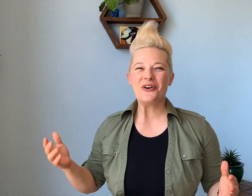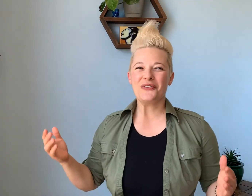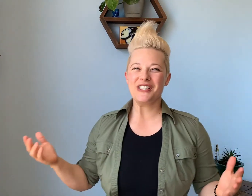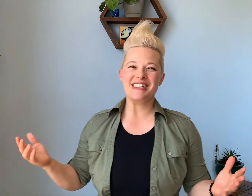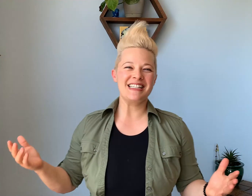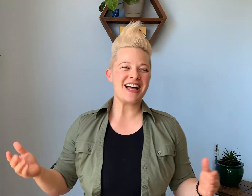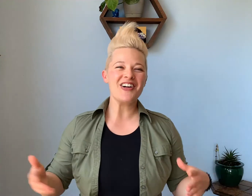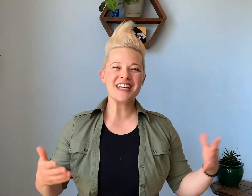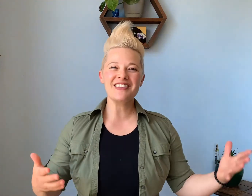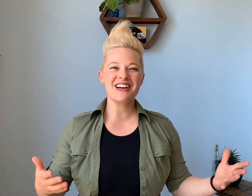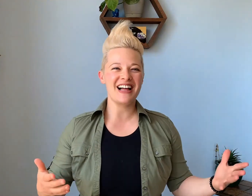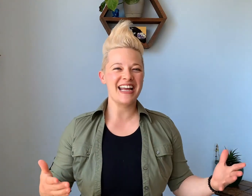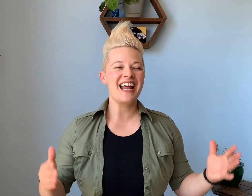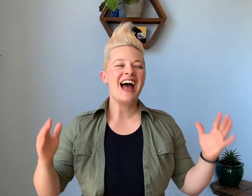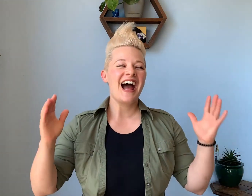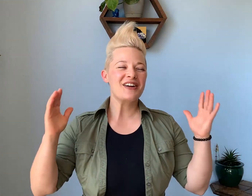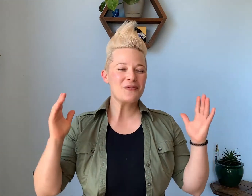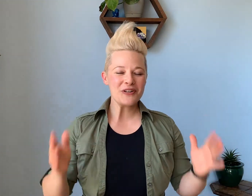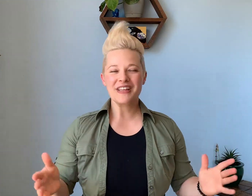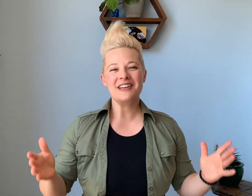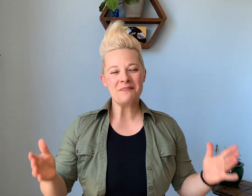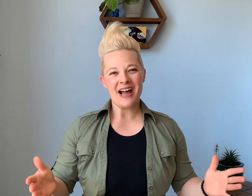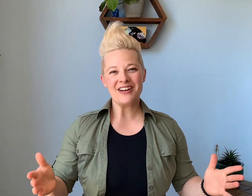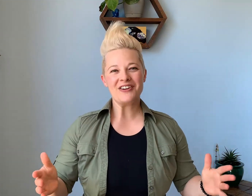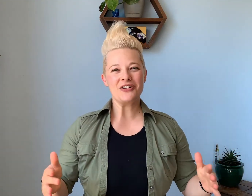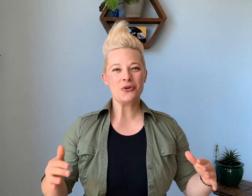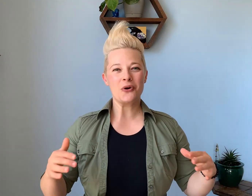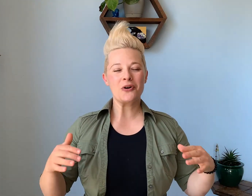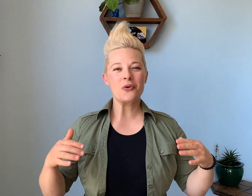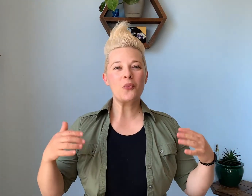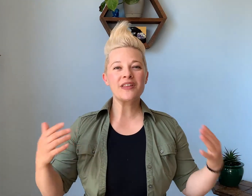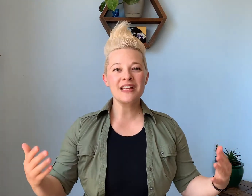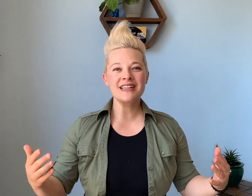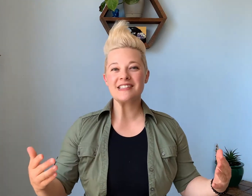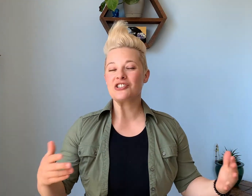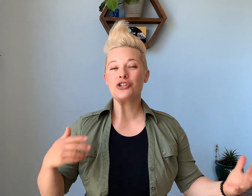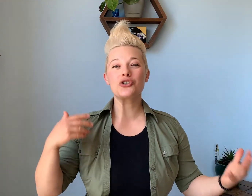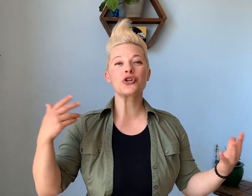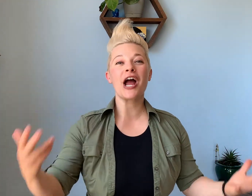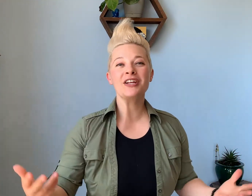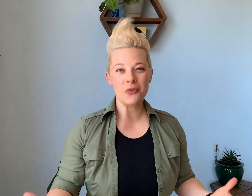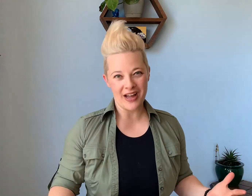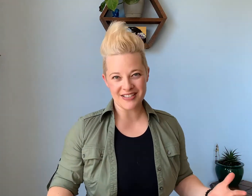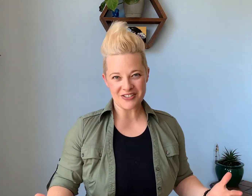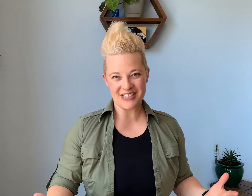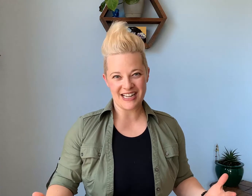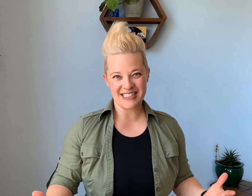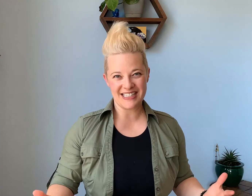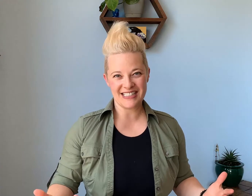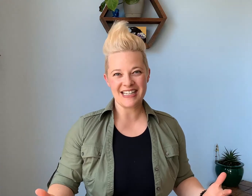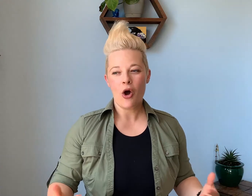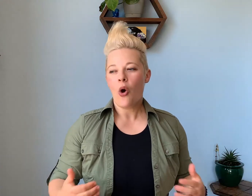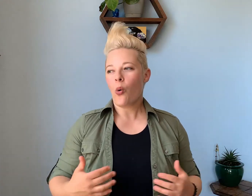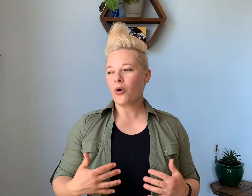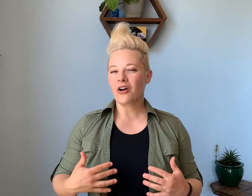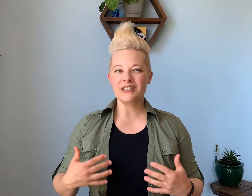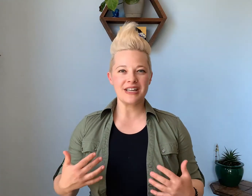for instance, I'll tell a client I really admire your willingness to try new exercises or I'll tell